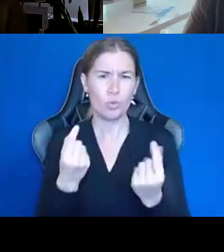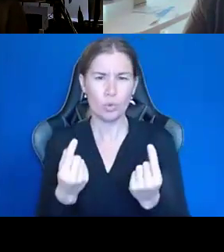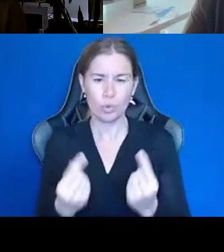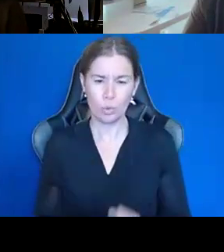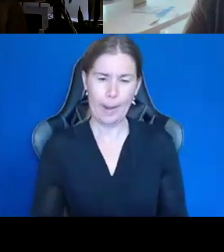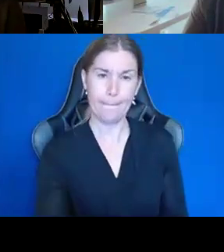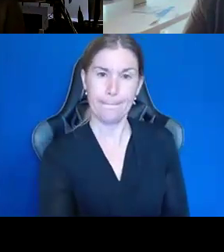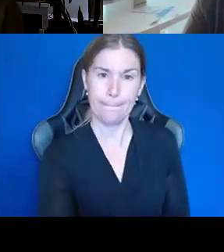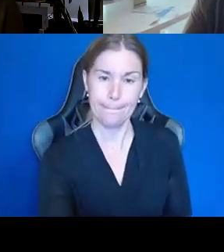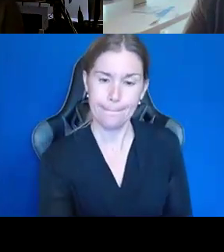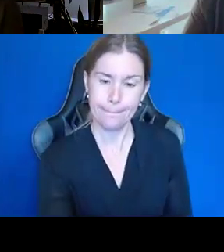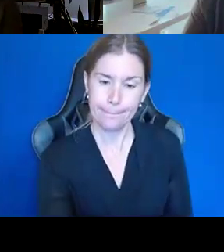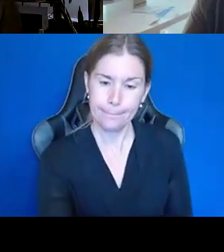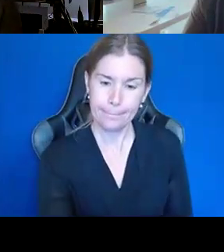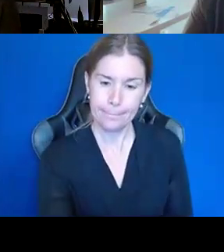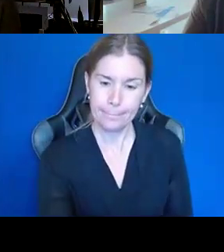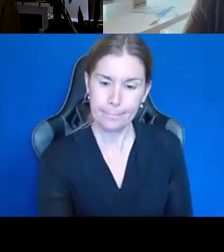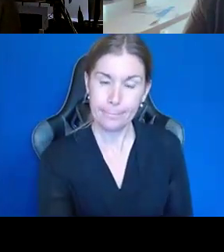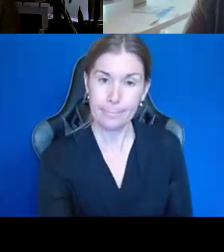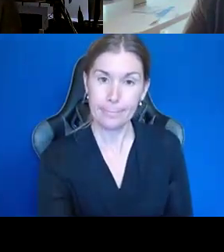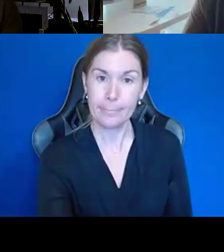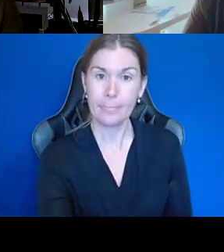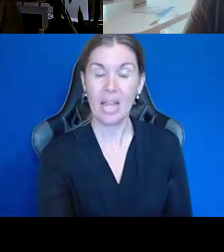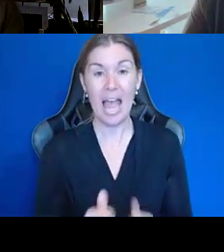Were there things you did to get up and running on the financial side of it?